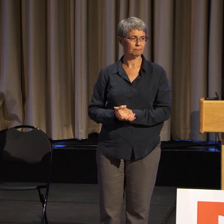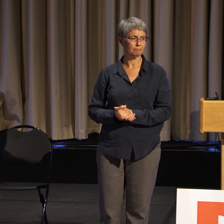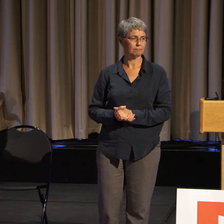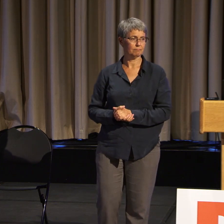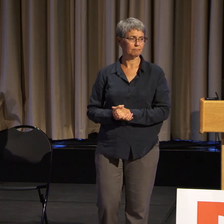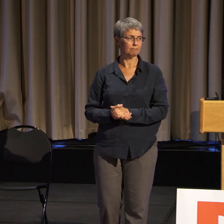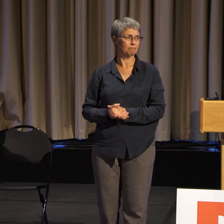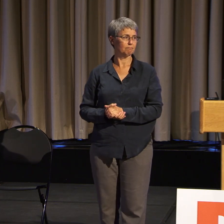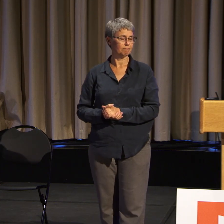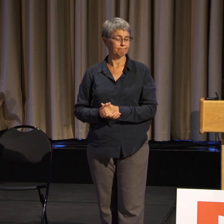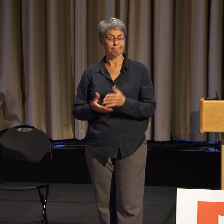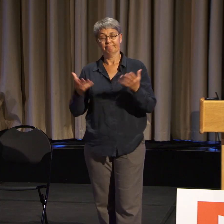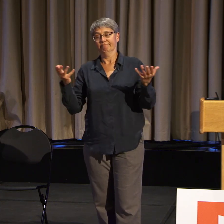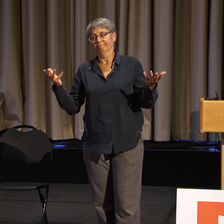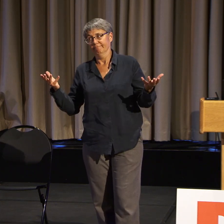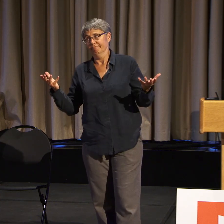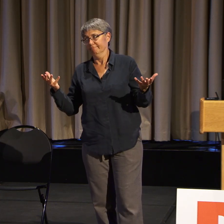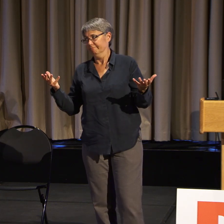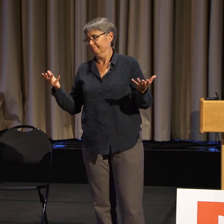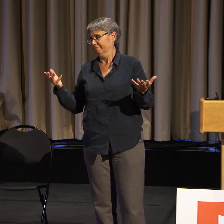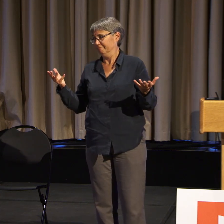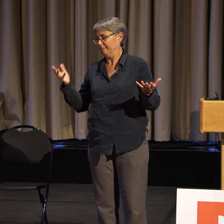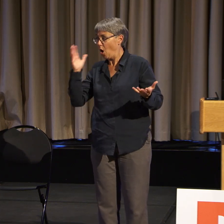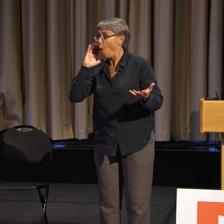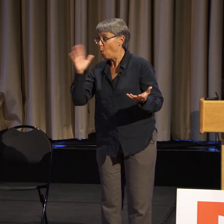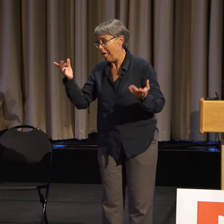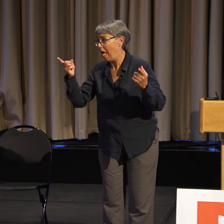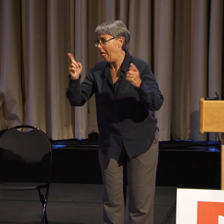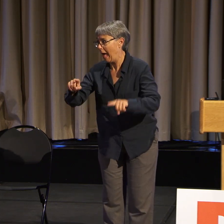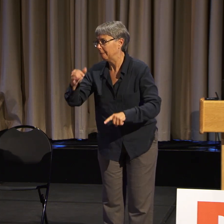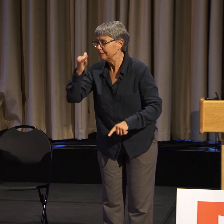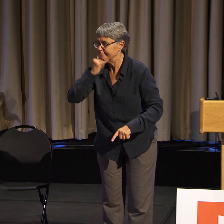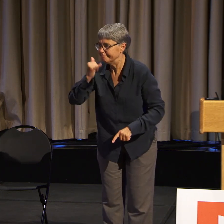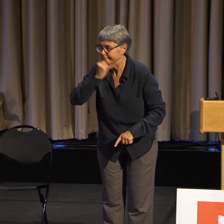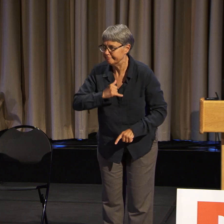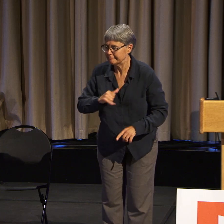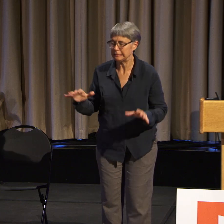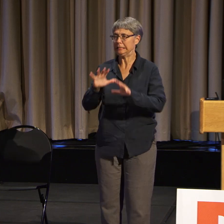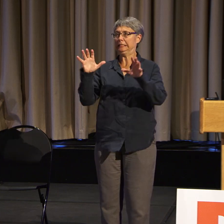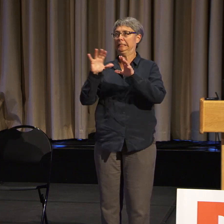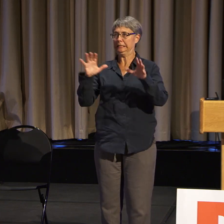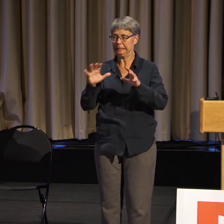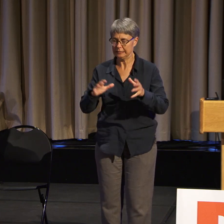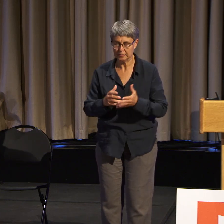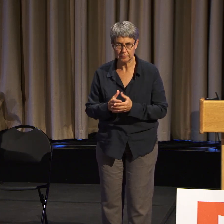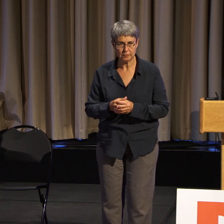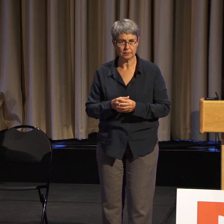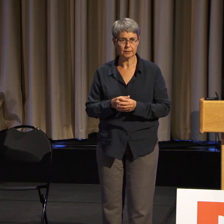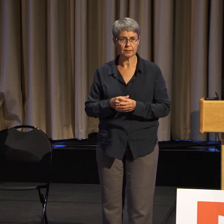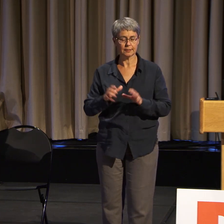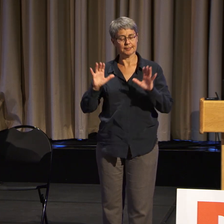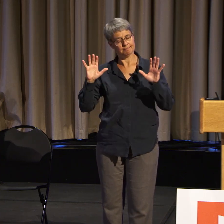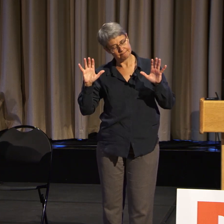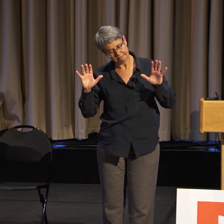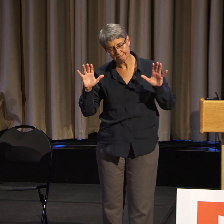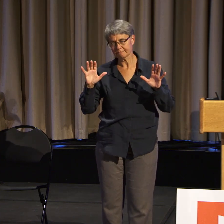We're going to make mistakes. I tell people we're going to make mistakes. You pick yourself up, you apologize,